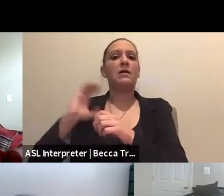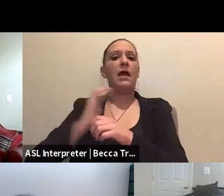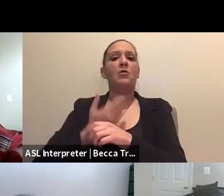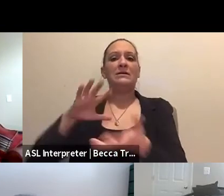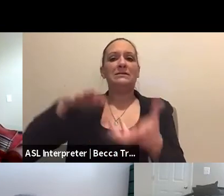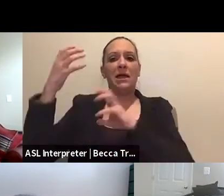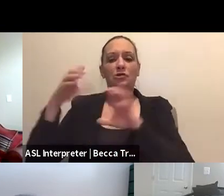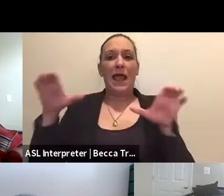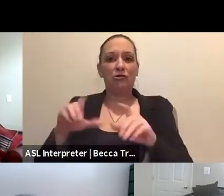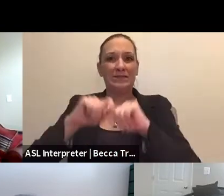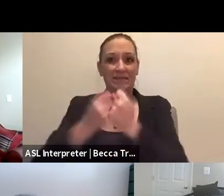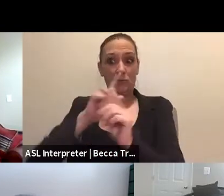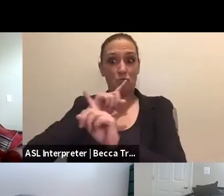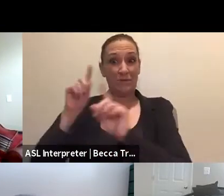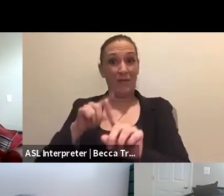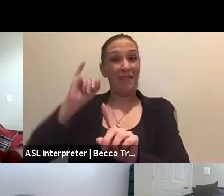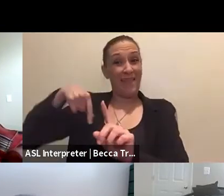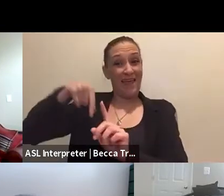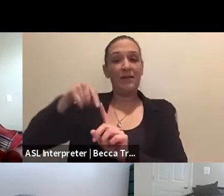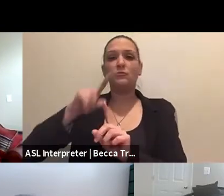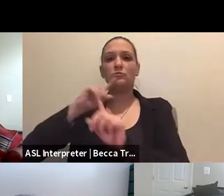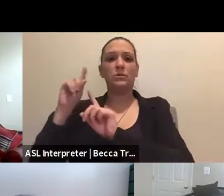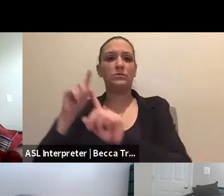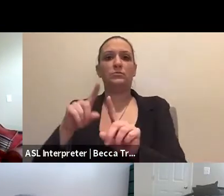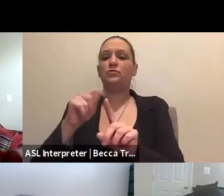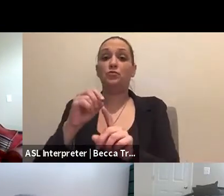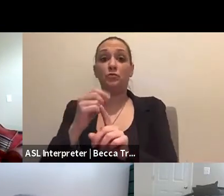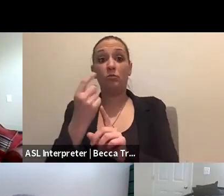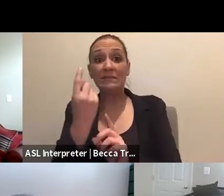And that is the response to a single and multifamily fires.